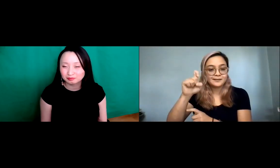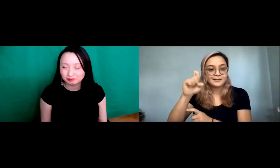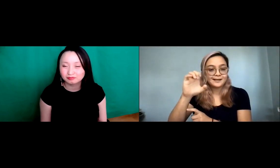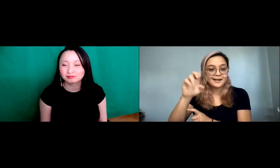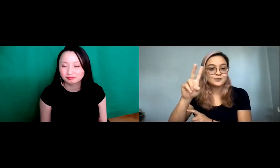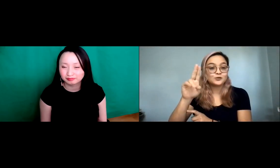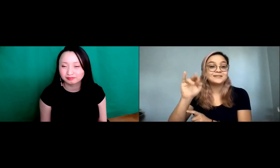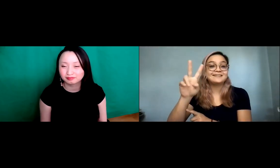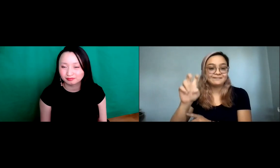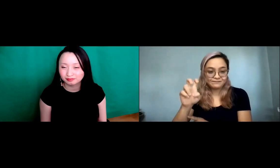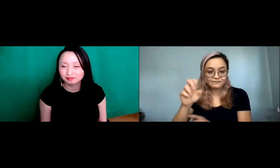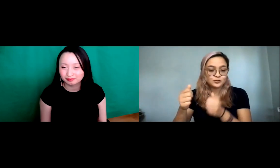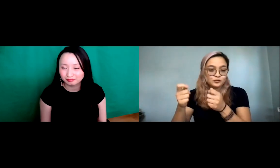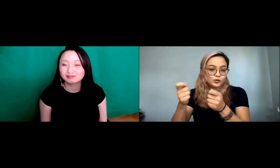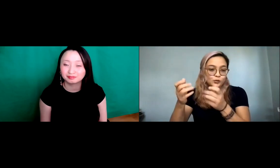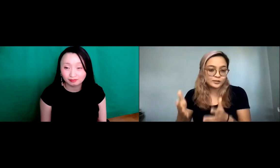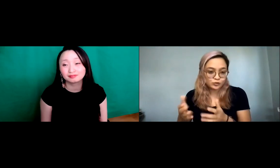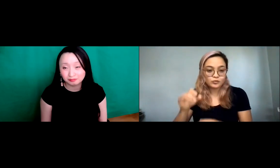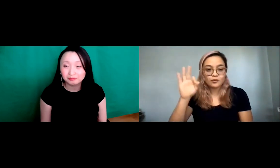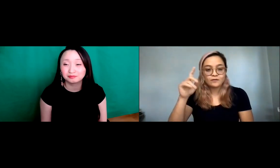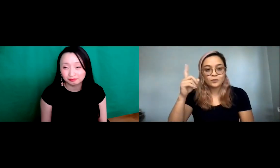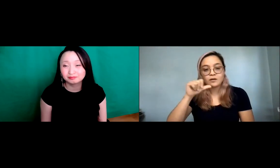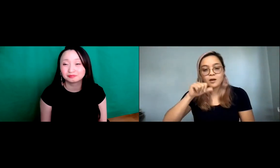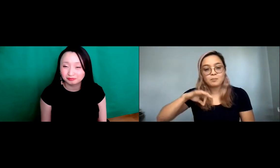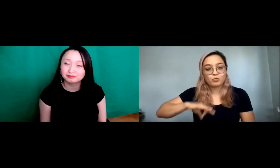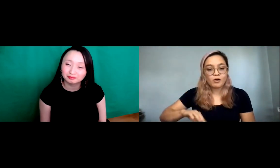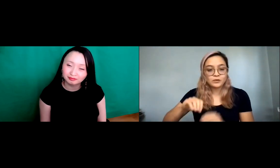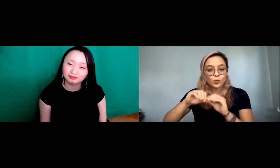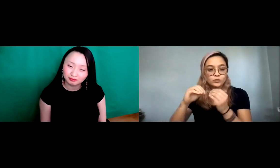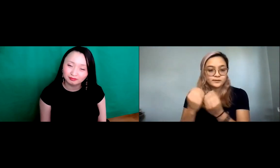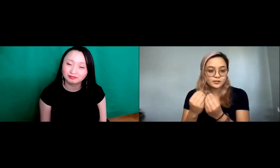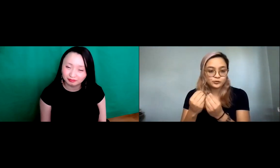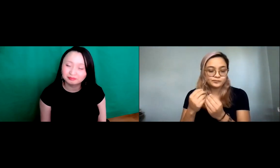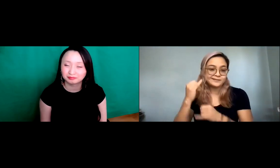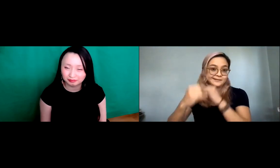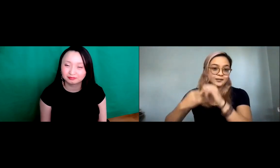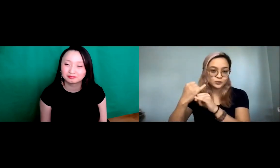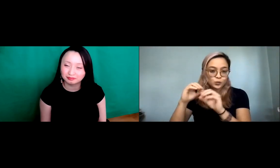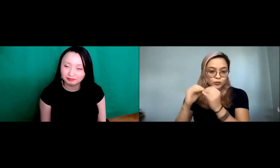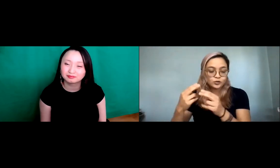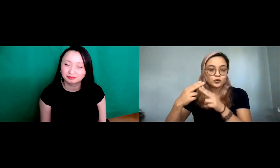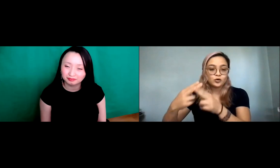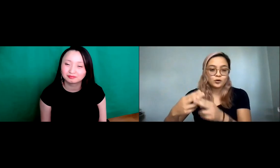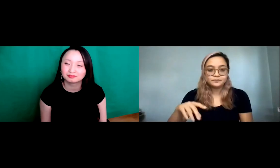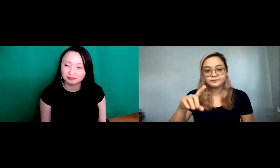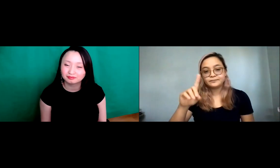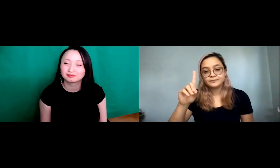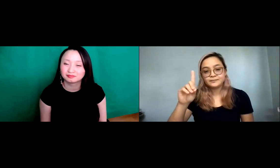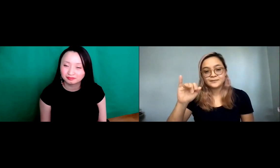in terms of work. I'm a co executive director of a nonprofit organization as an international